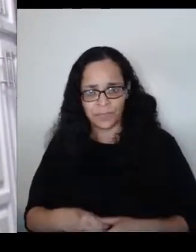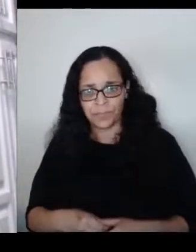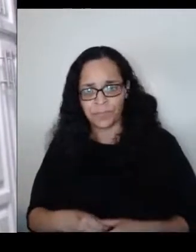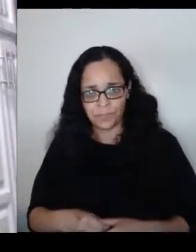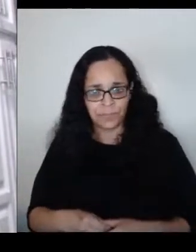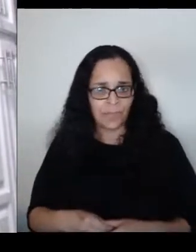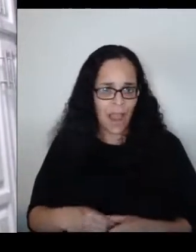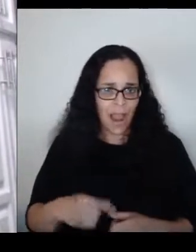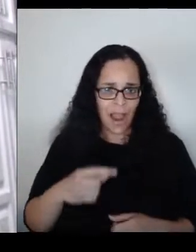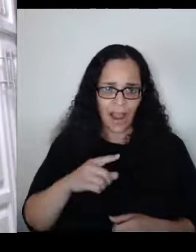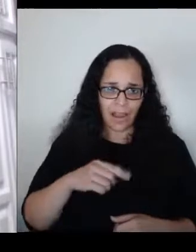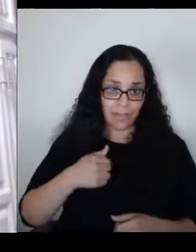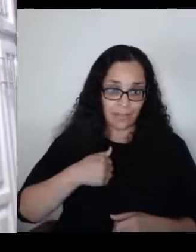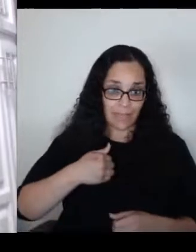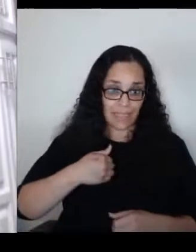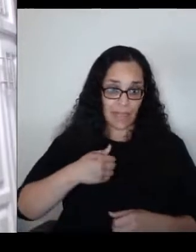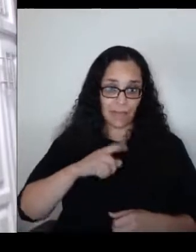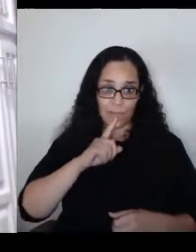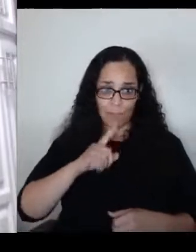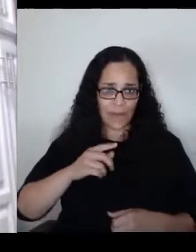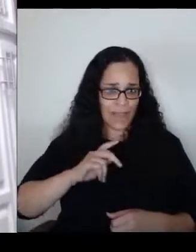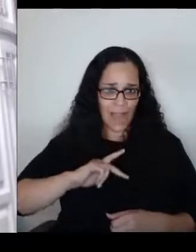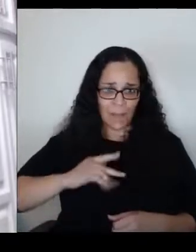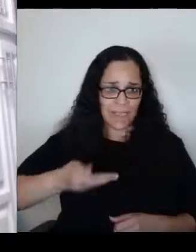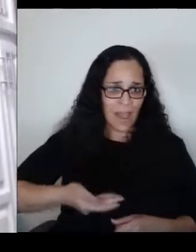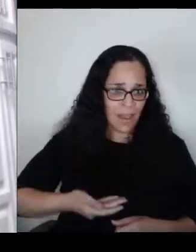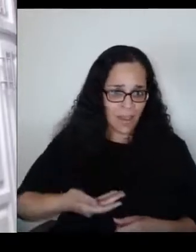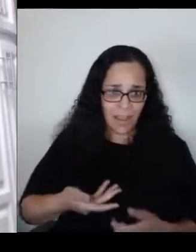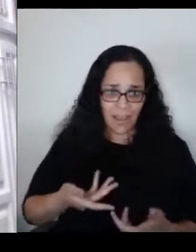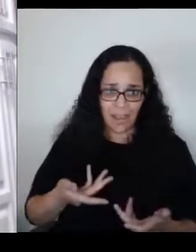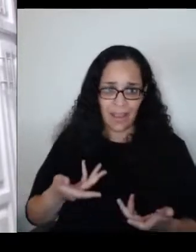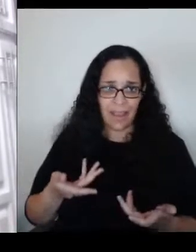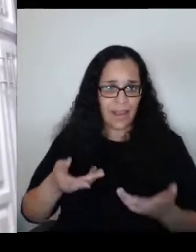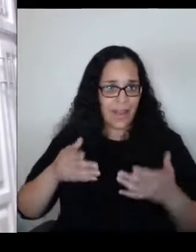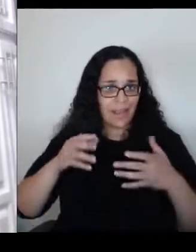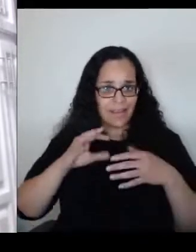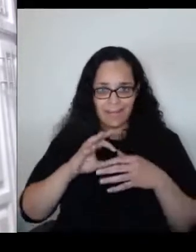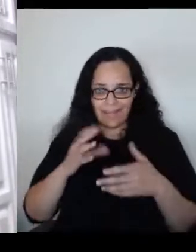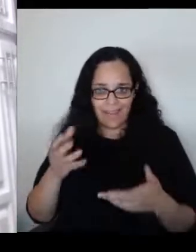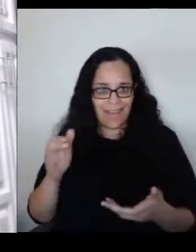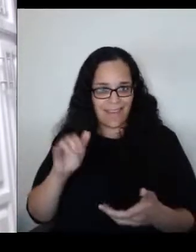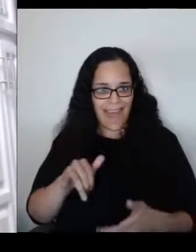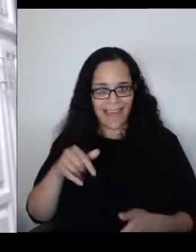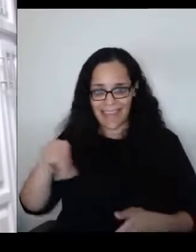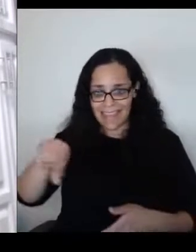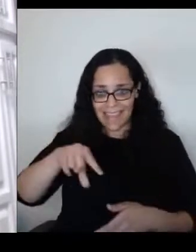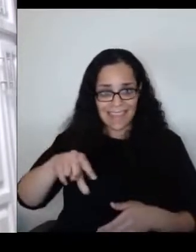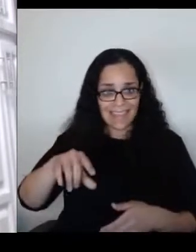and I still am so upset that these children that were taken away at the border